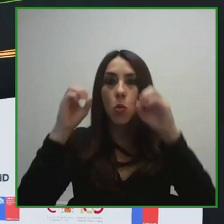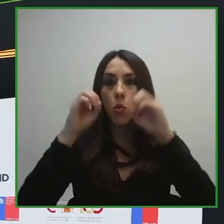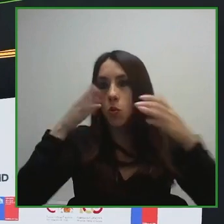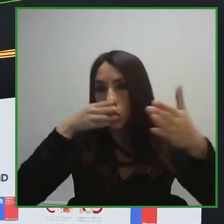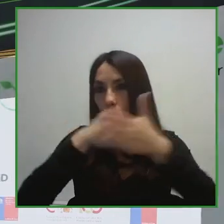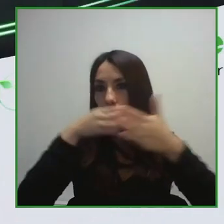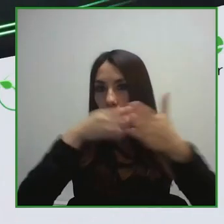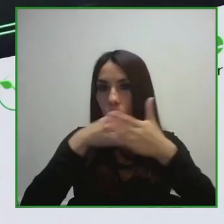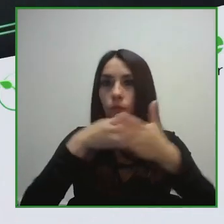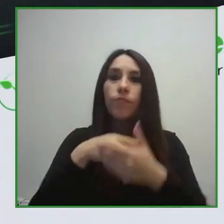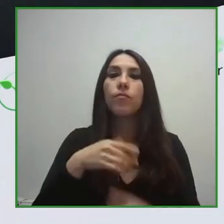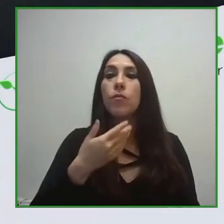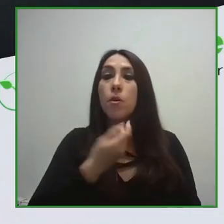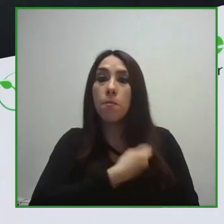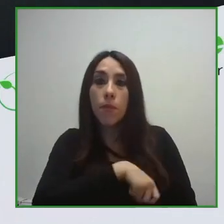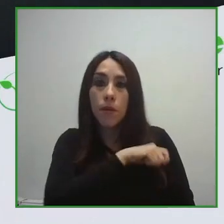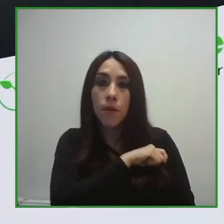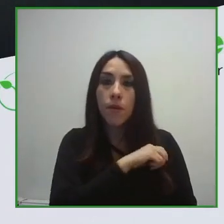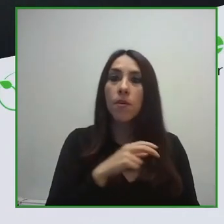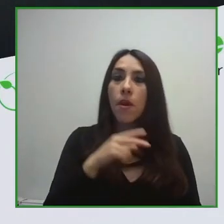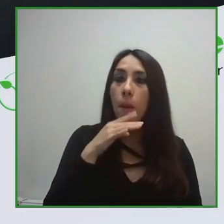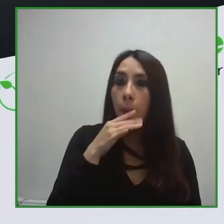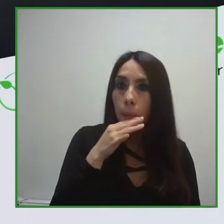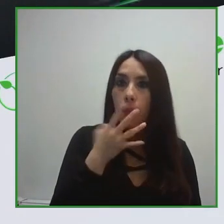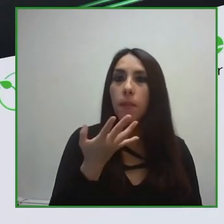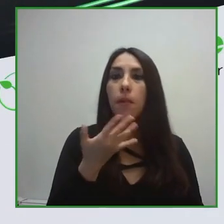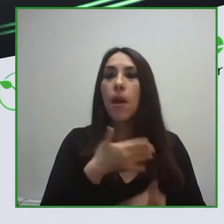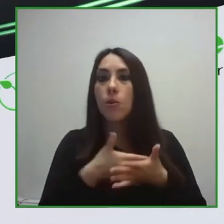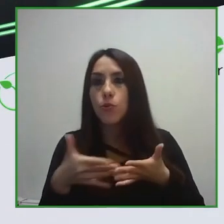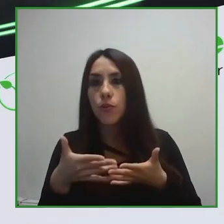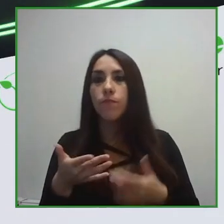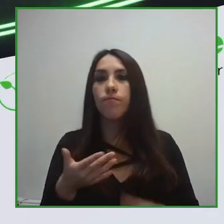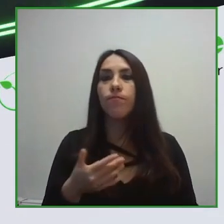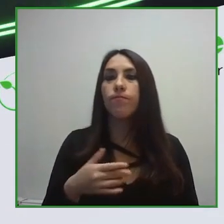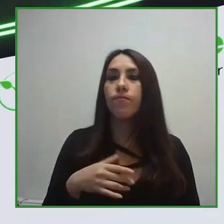without barriers towards the Spanish speaking world and towards our region.